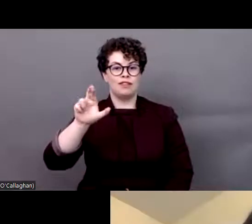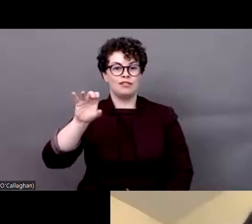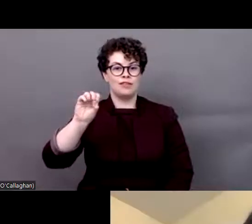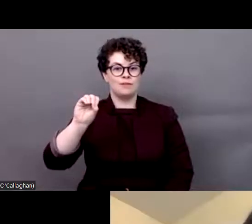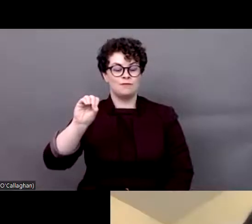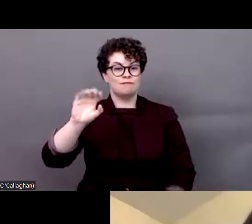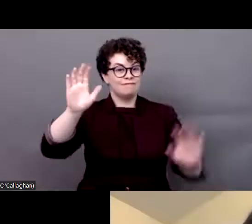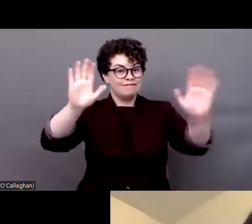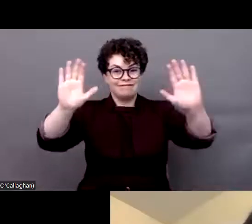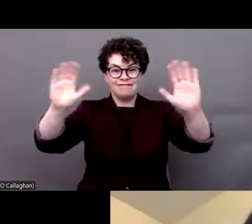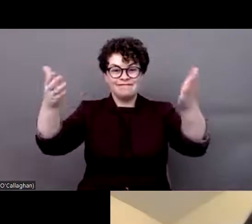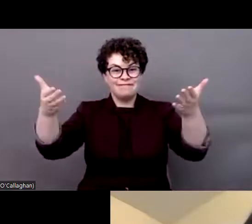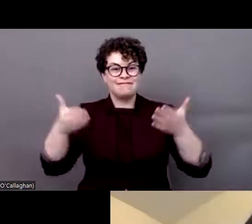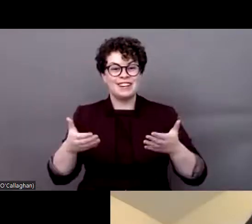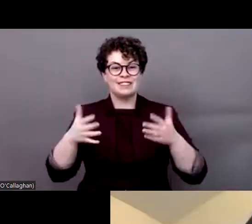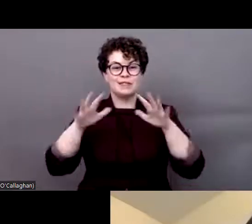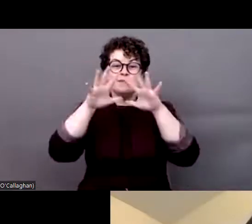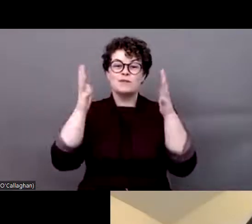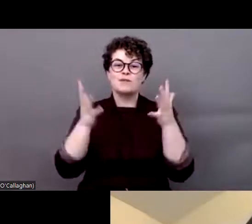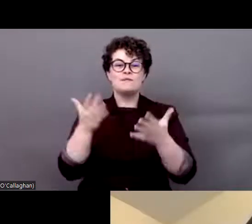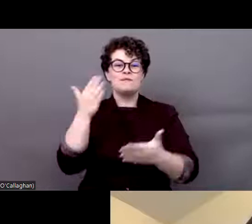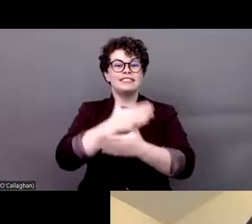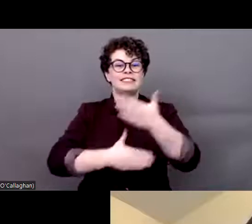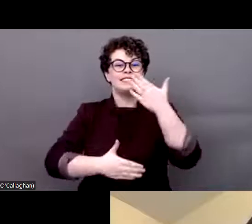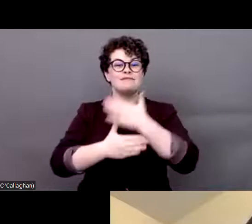this event called ensuring that indigenous peoples and minorities